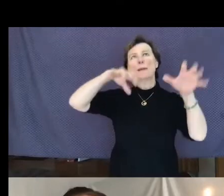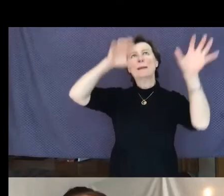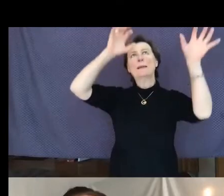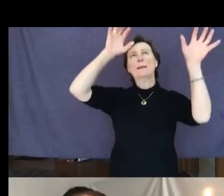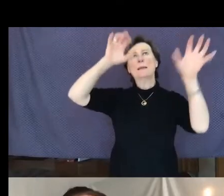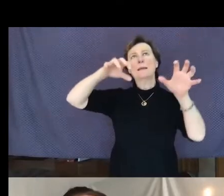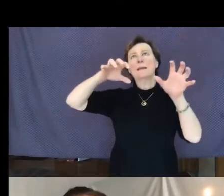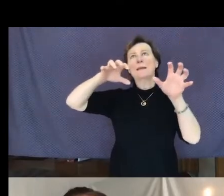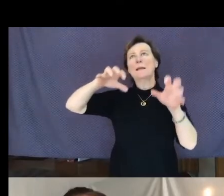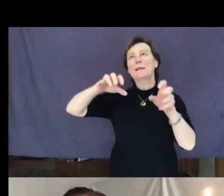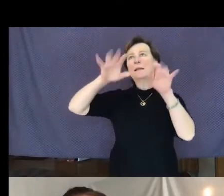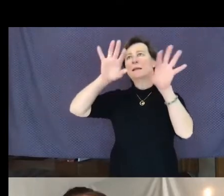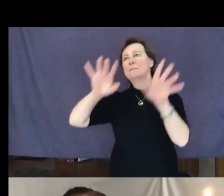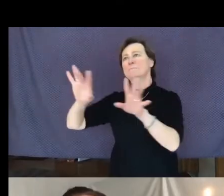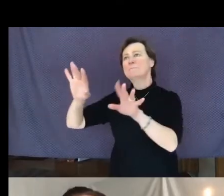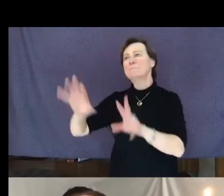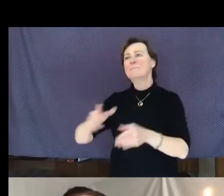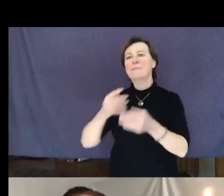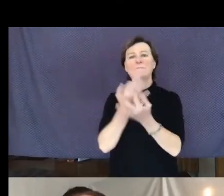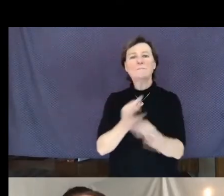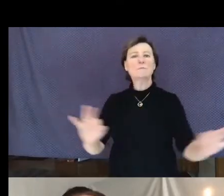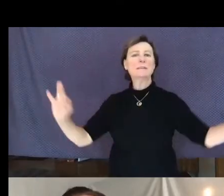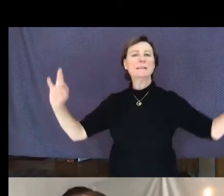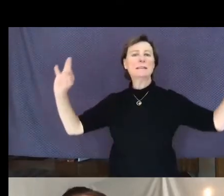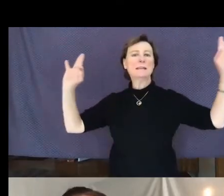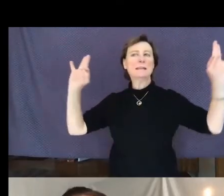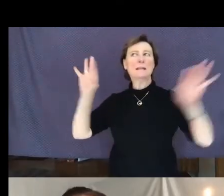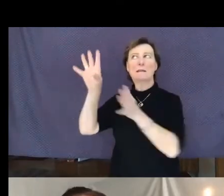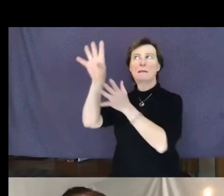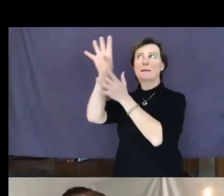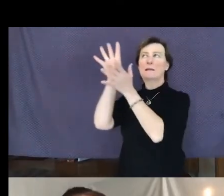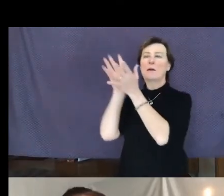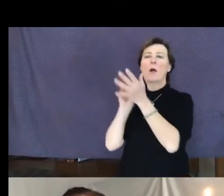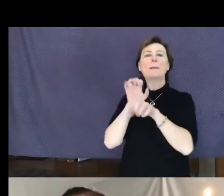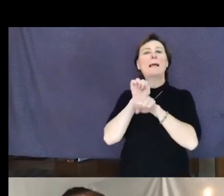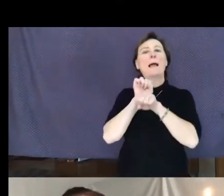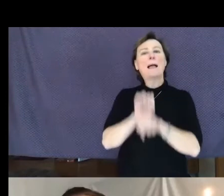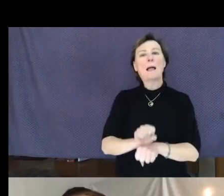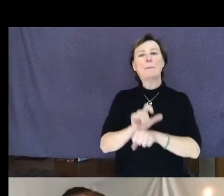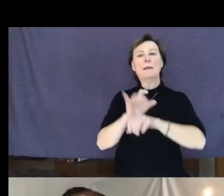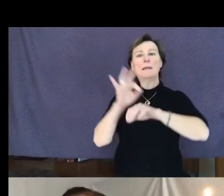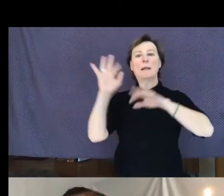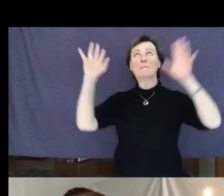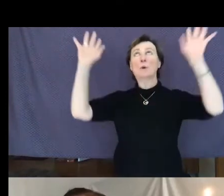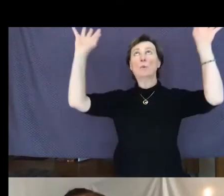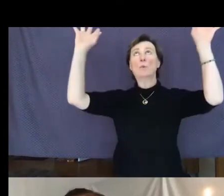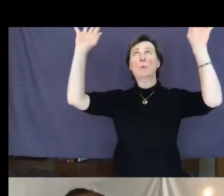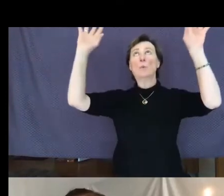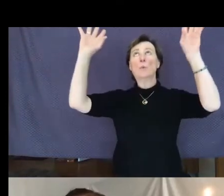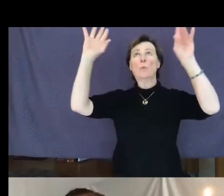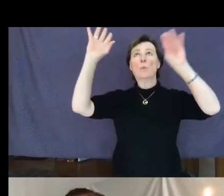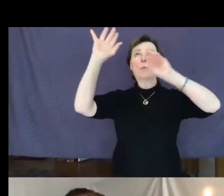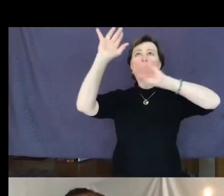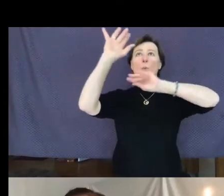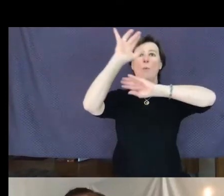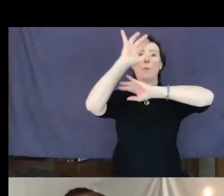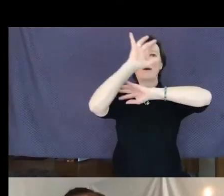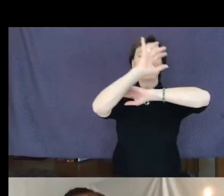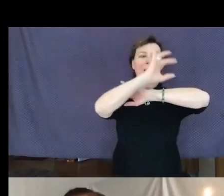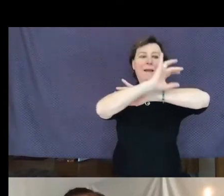Imitate the habit of twilight, taking time to open the well of color